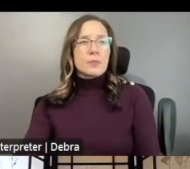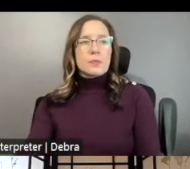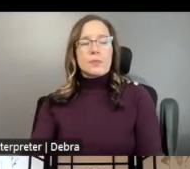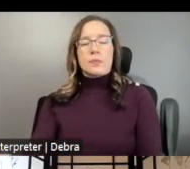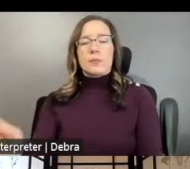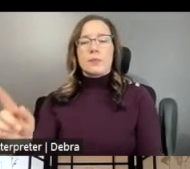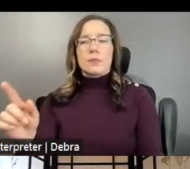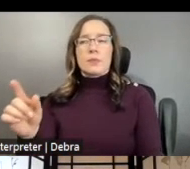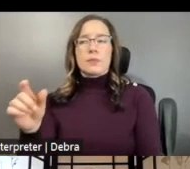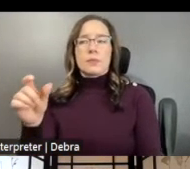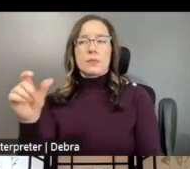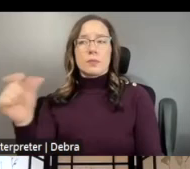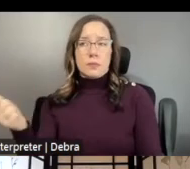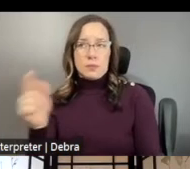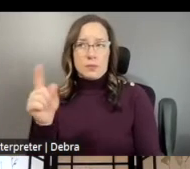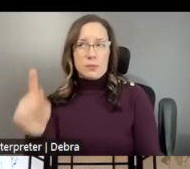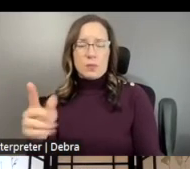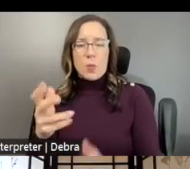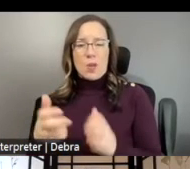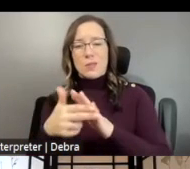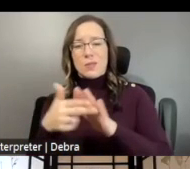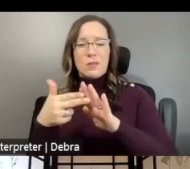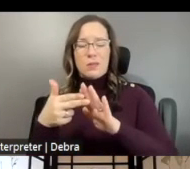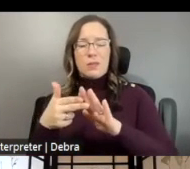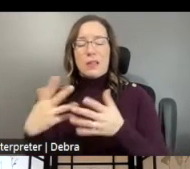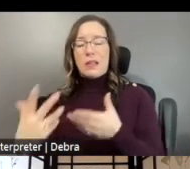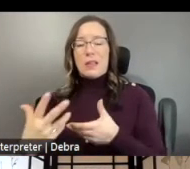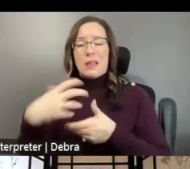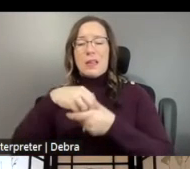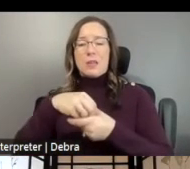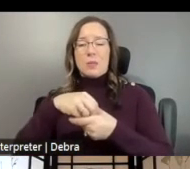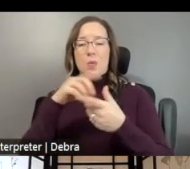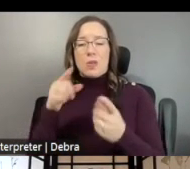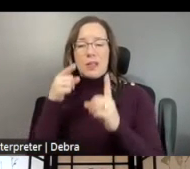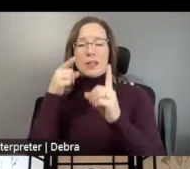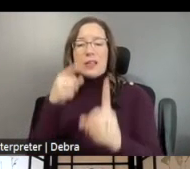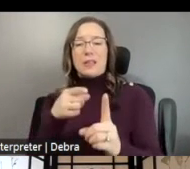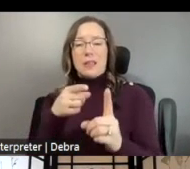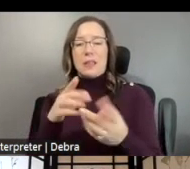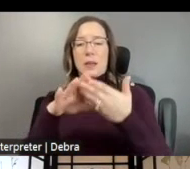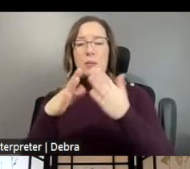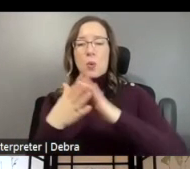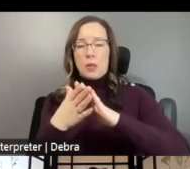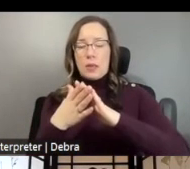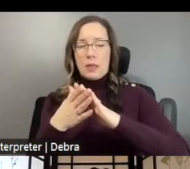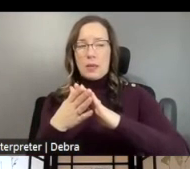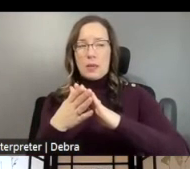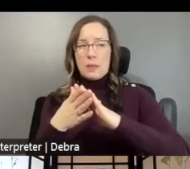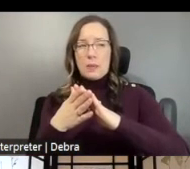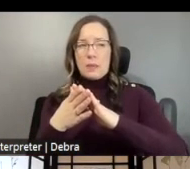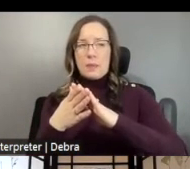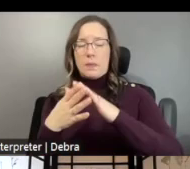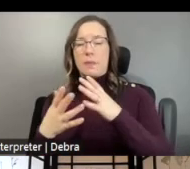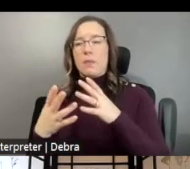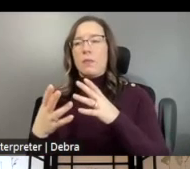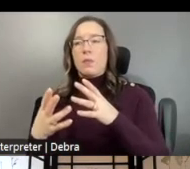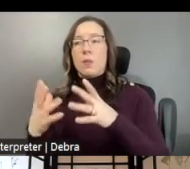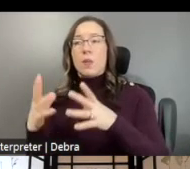QUESTION I WANT TO HIGHLIGHT IS ENGAGEMENT WITH INTENDED COMMUNITY PARTICIPANTS AND AUDIENCE. SO,